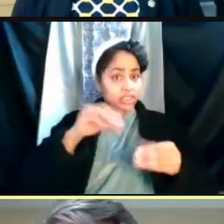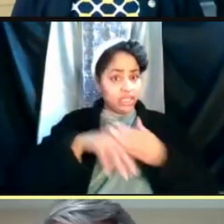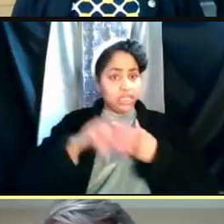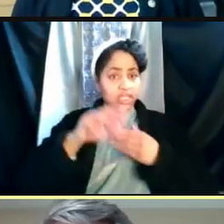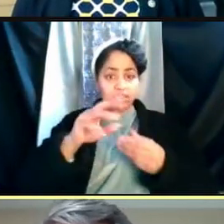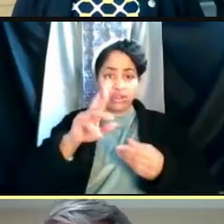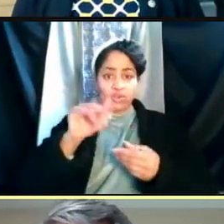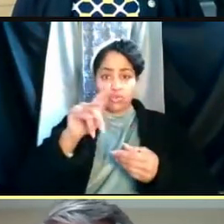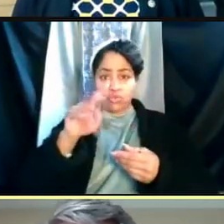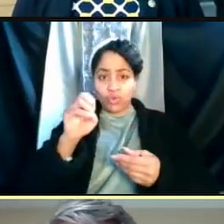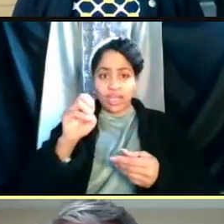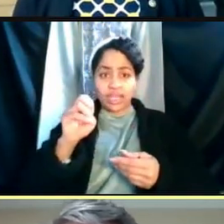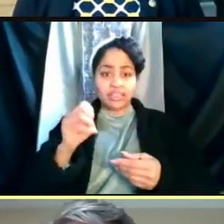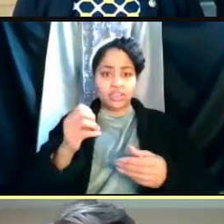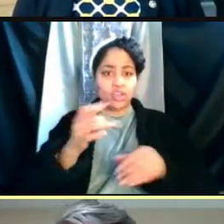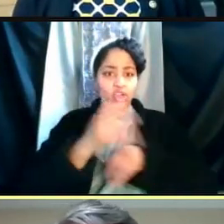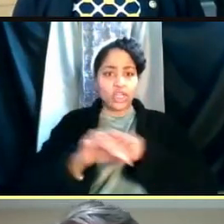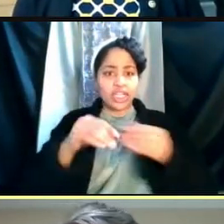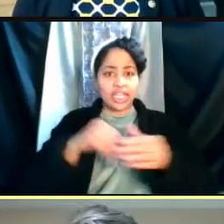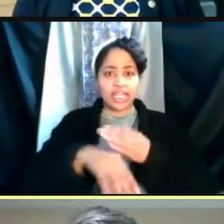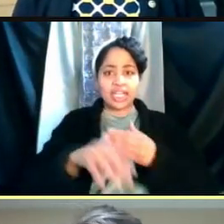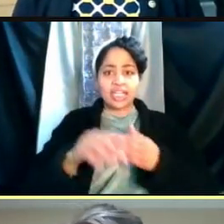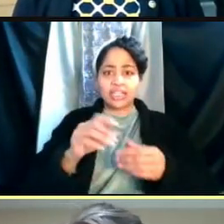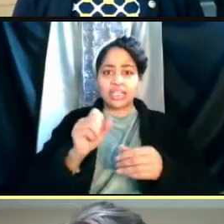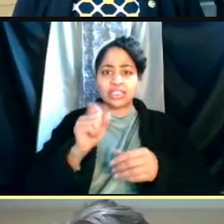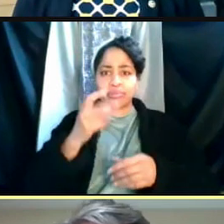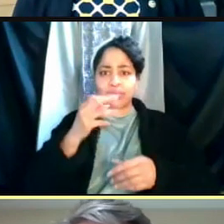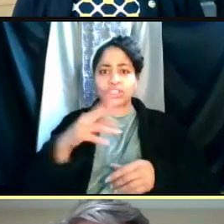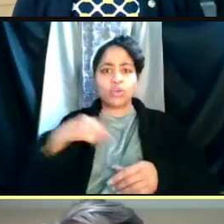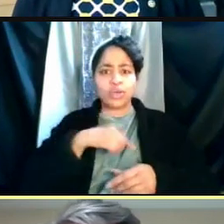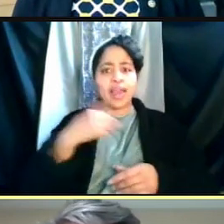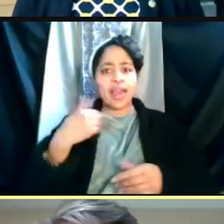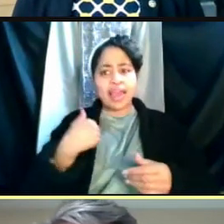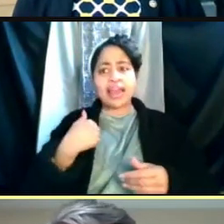in the winter semester, we have a set of response metrics